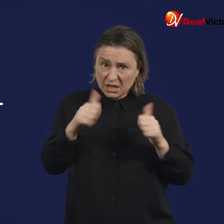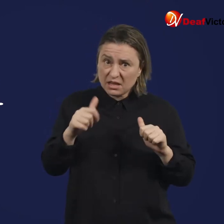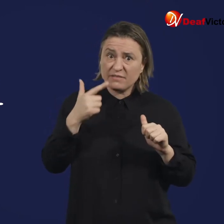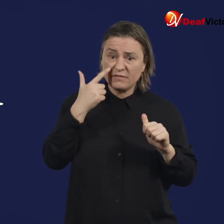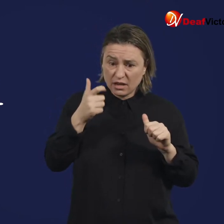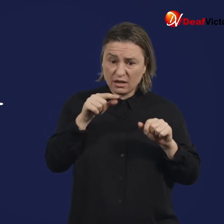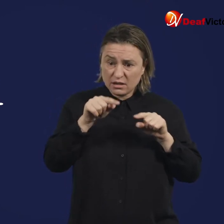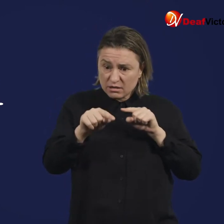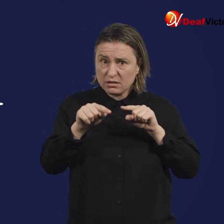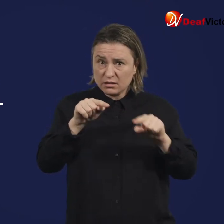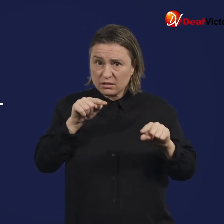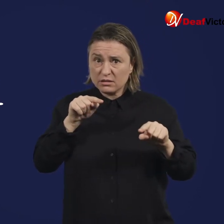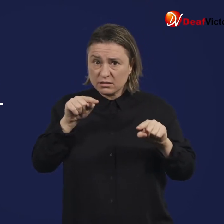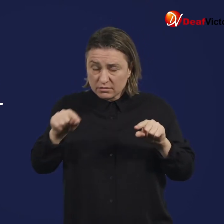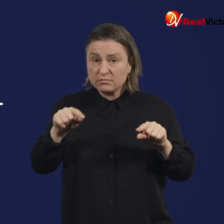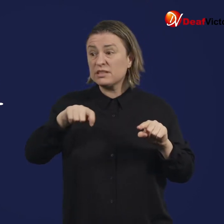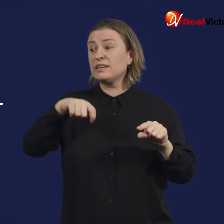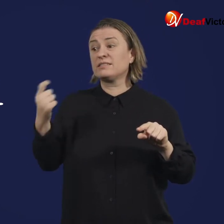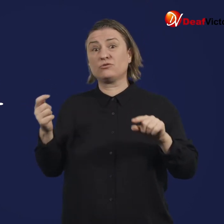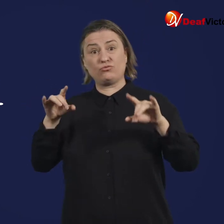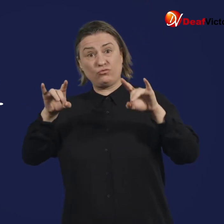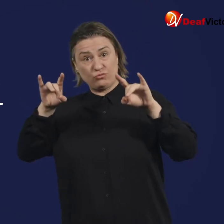In early 2020 various vaccine technologies began to be trialed and rolled out.